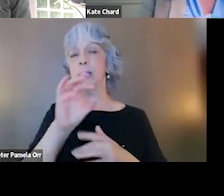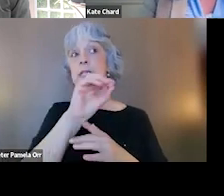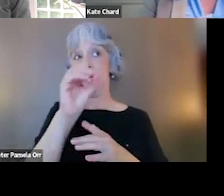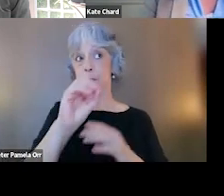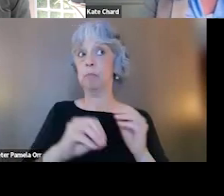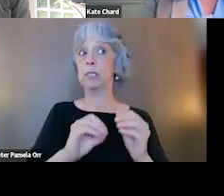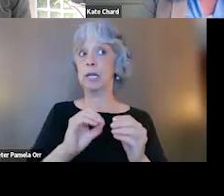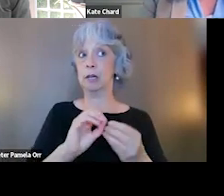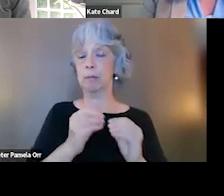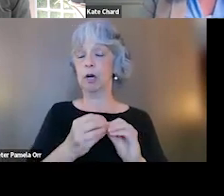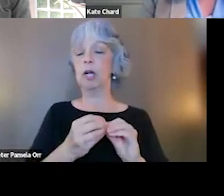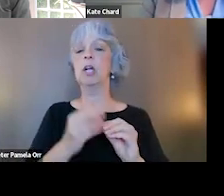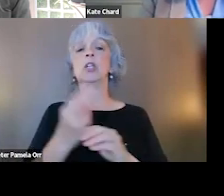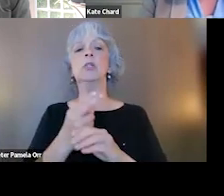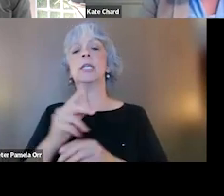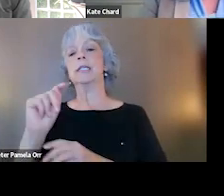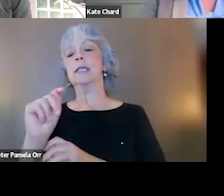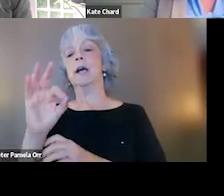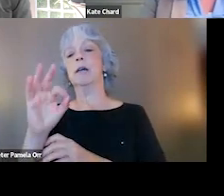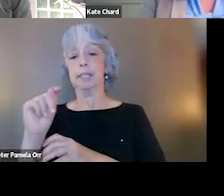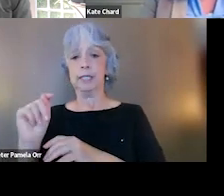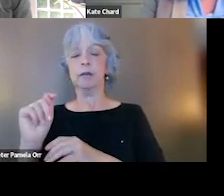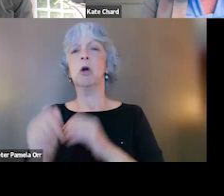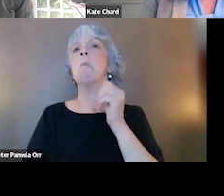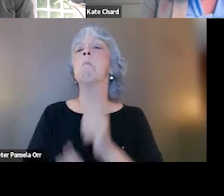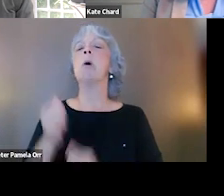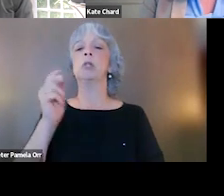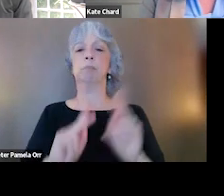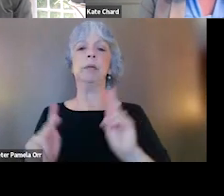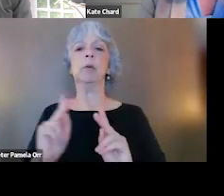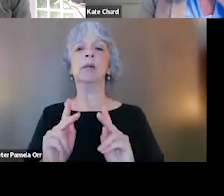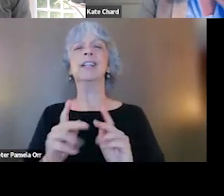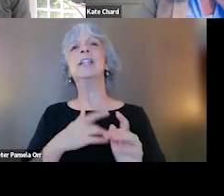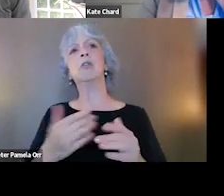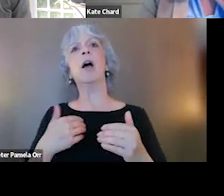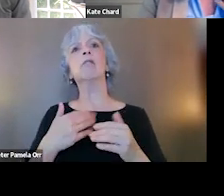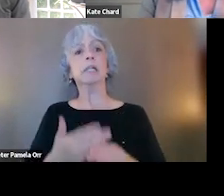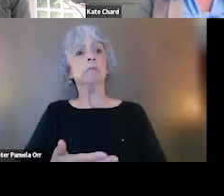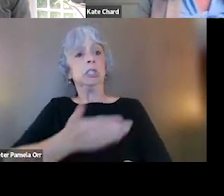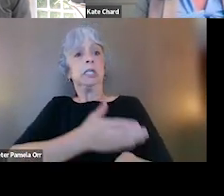by using the trauma-focused treatments. Most people do. They tend to have pretty significant improvements,